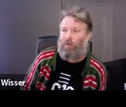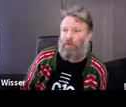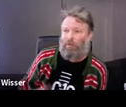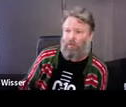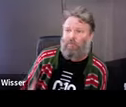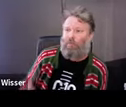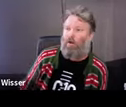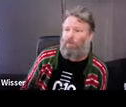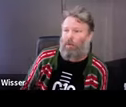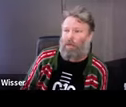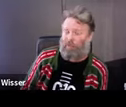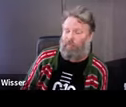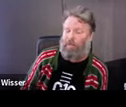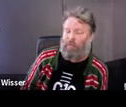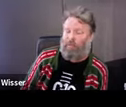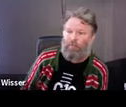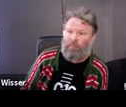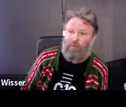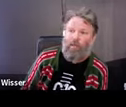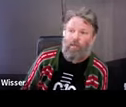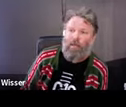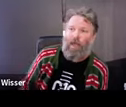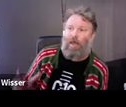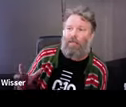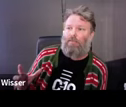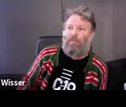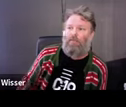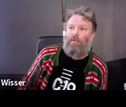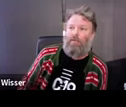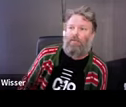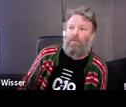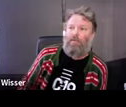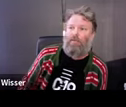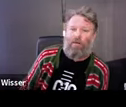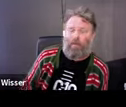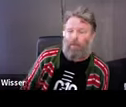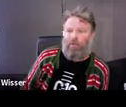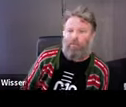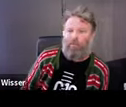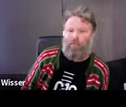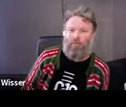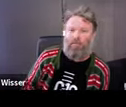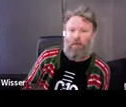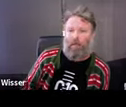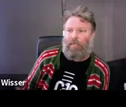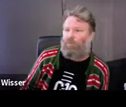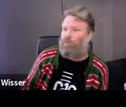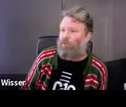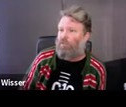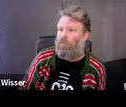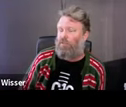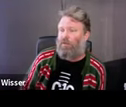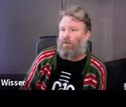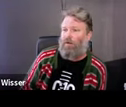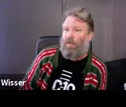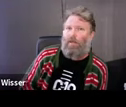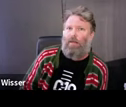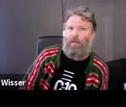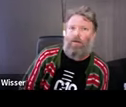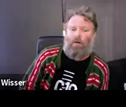capacity to do. There's a certain, I guess, frustration as well that all